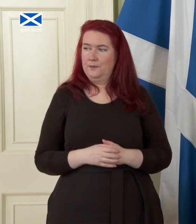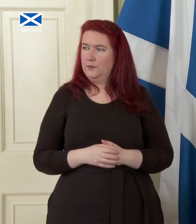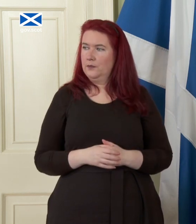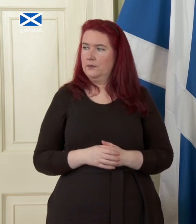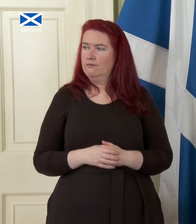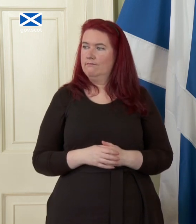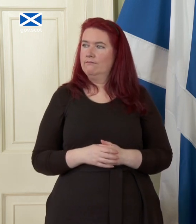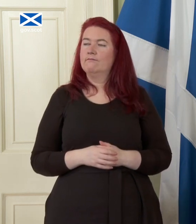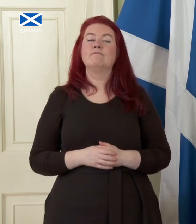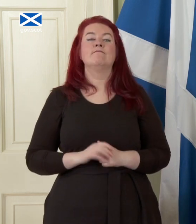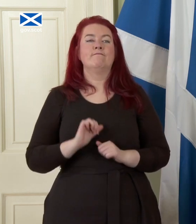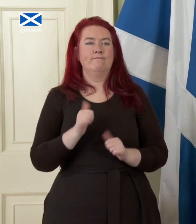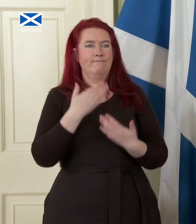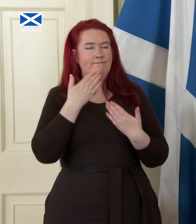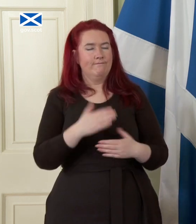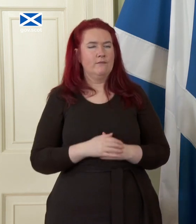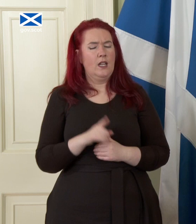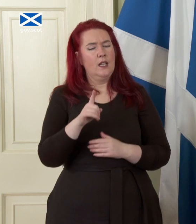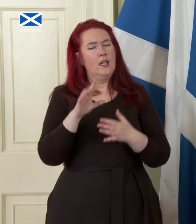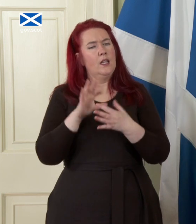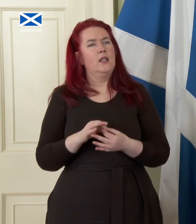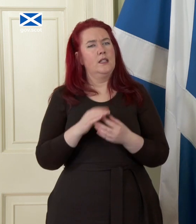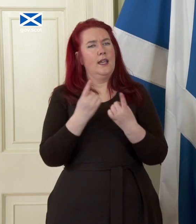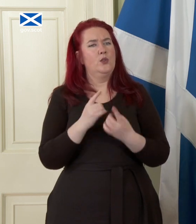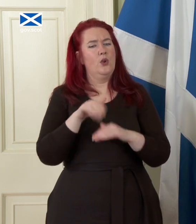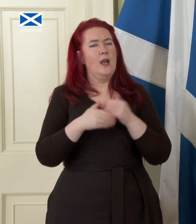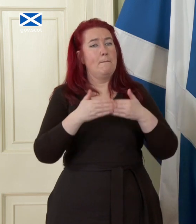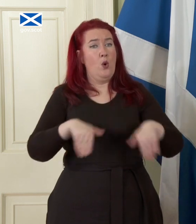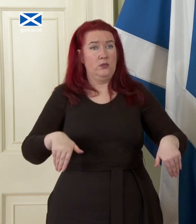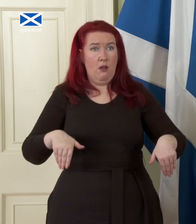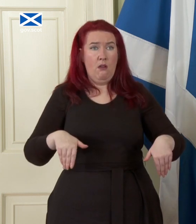First Minister thanks very much just on the issue of borders again and these the kind of the claim